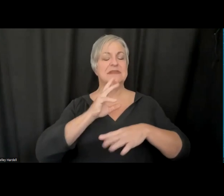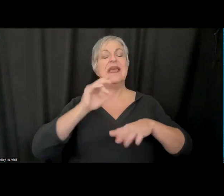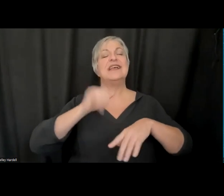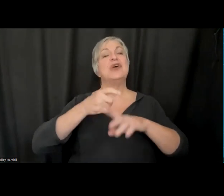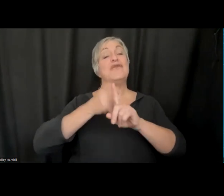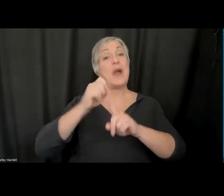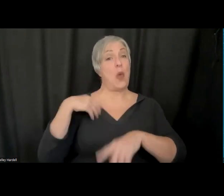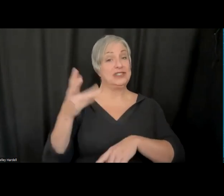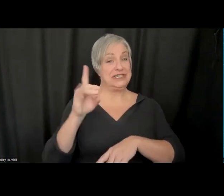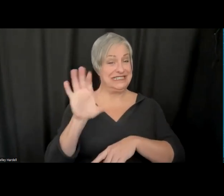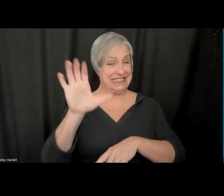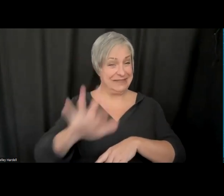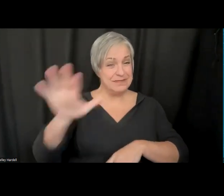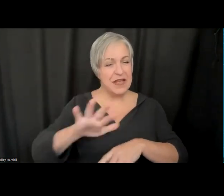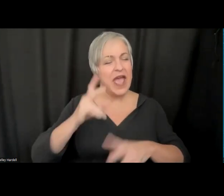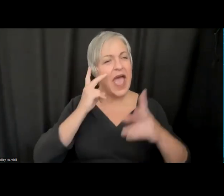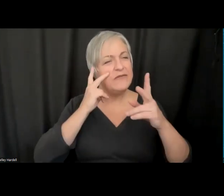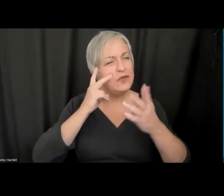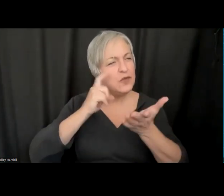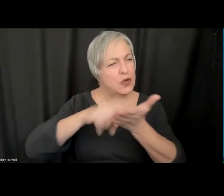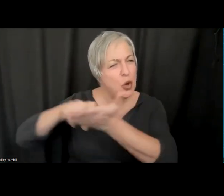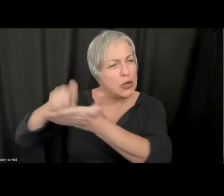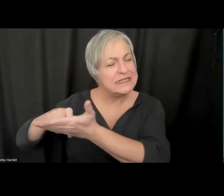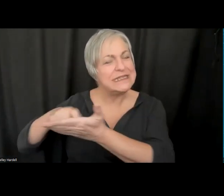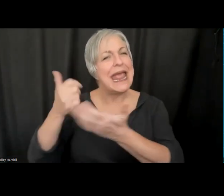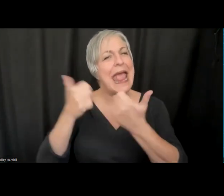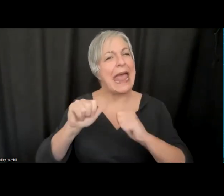know if there's a lot of interest on that side? We have